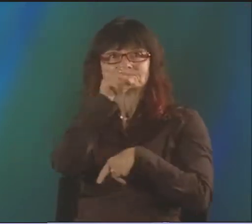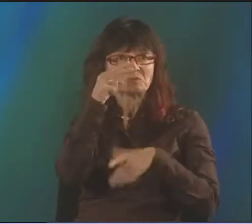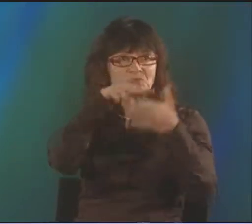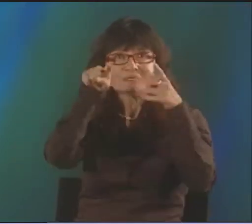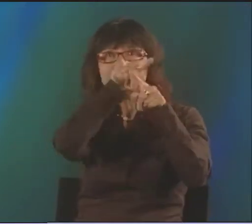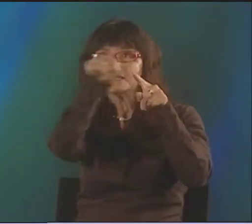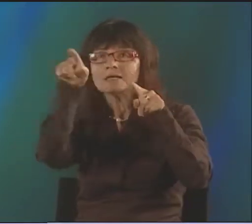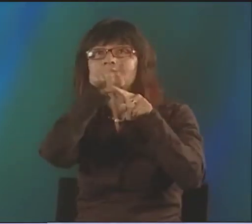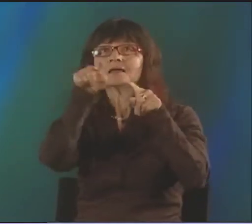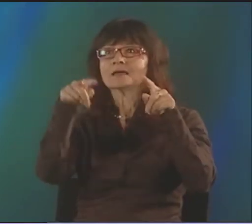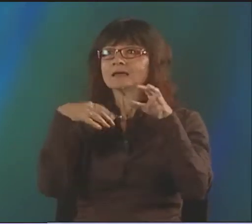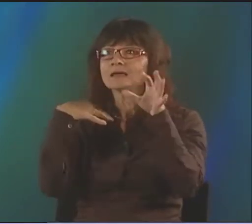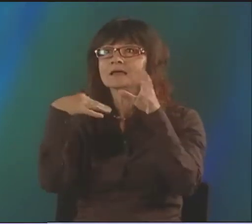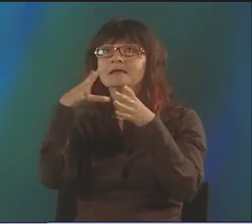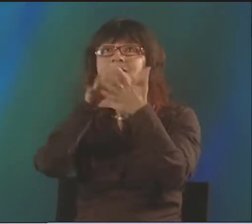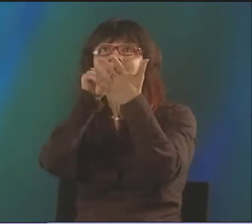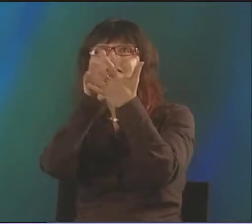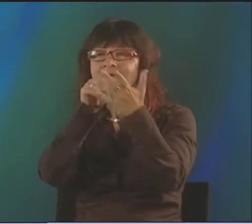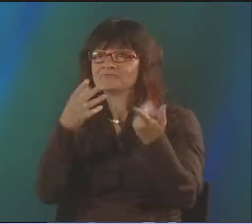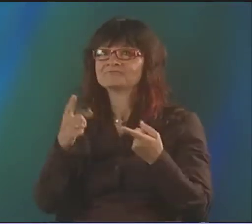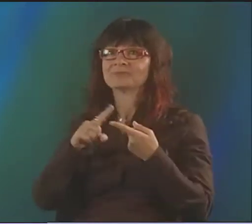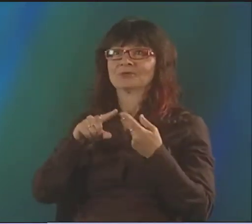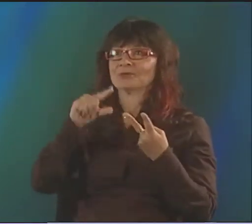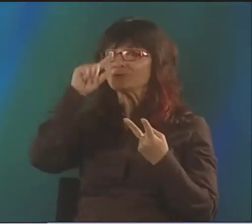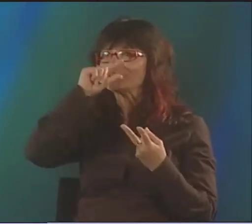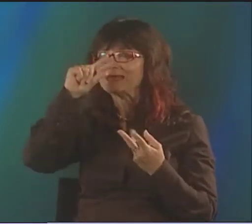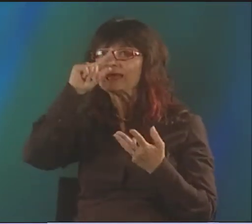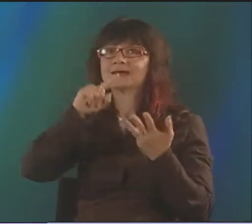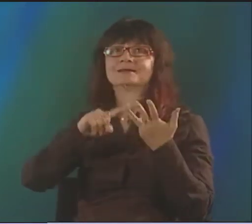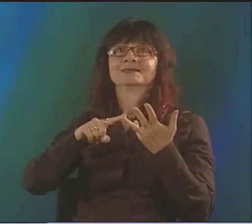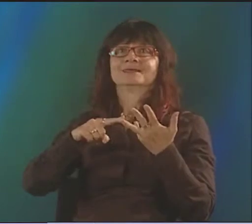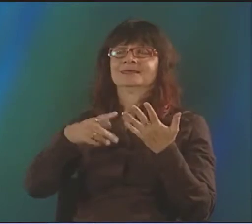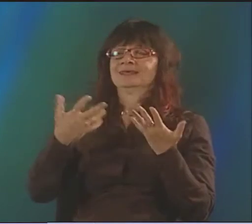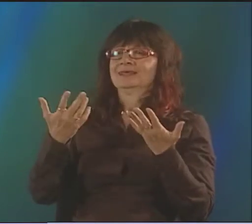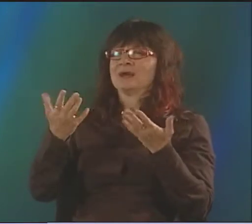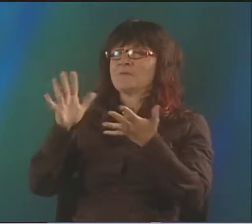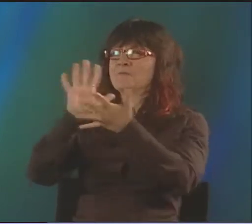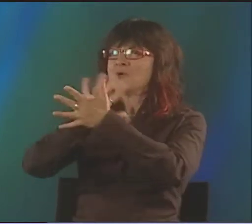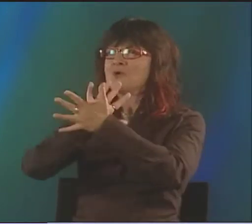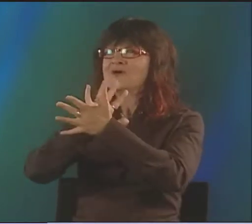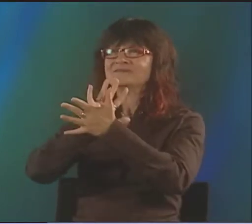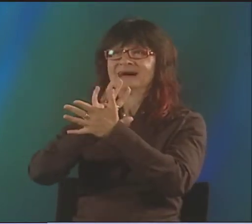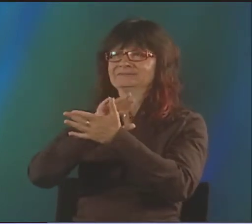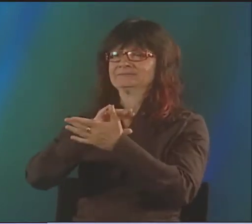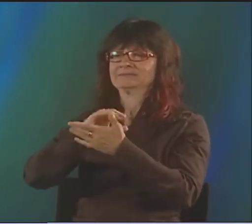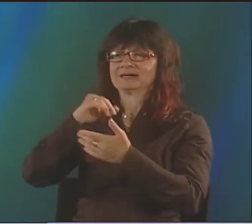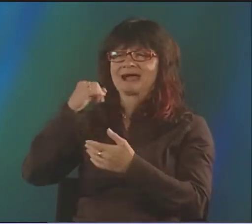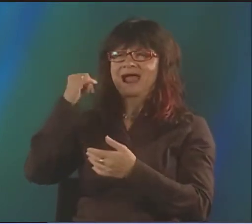SO THIS ENGLISH TEACHER WOULD HAVE US READ THE CAPTIONS ON THE FILMSTRIPS, AND WE WOULD LEARN ABOUT GREEK THEATER.